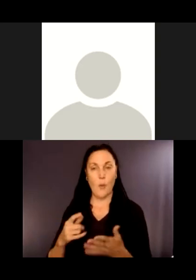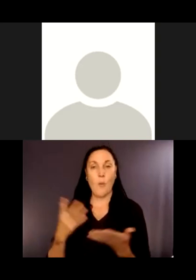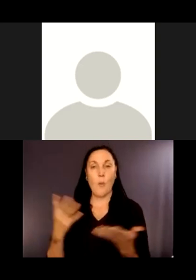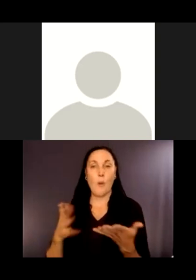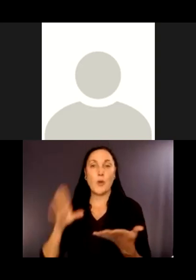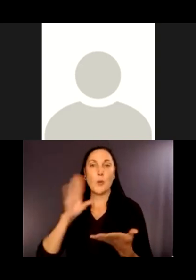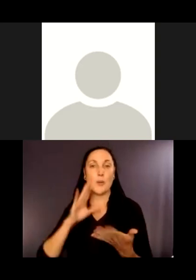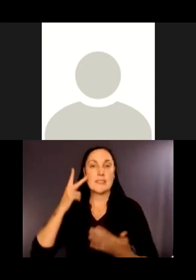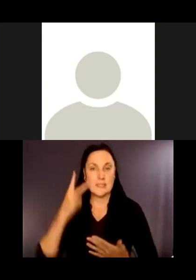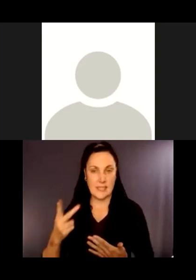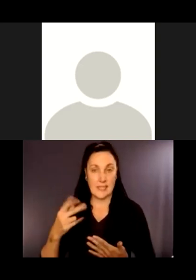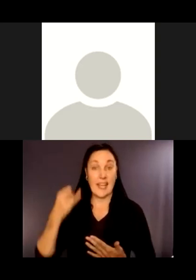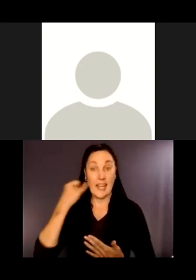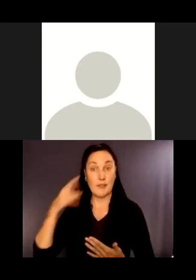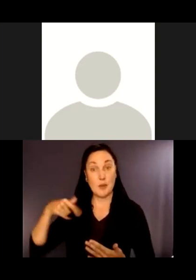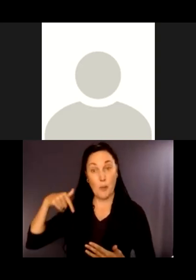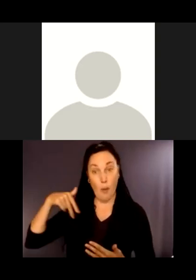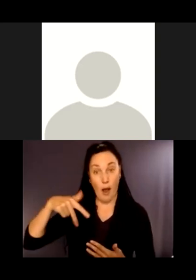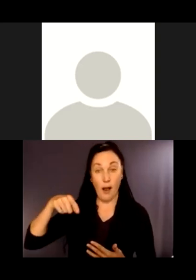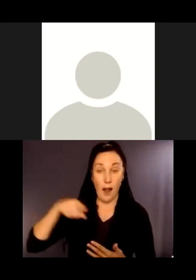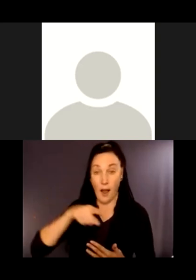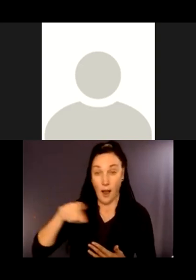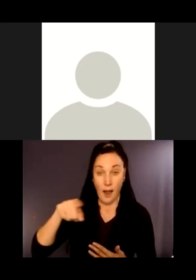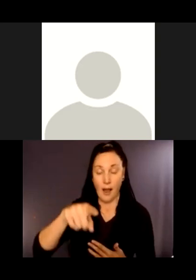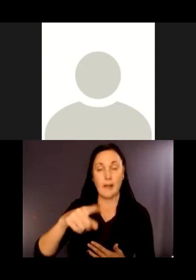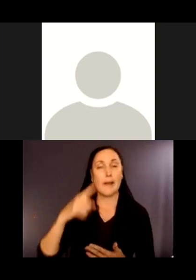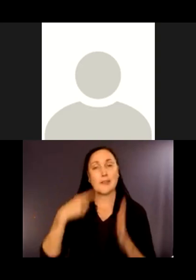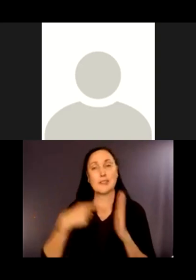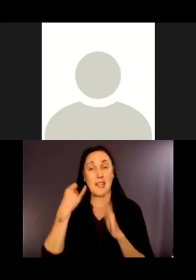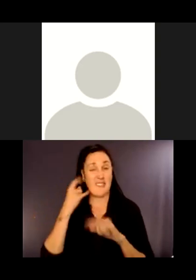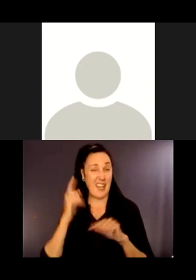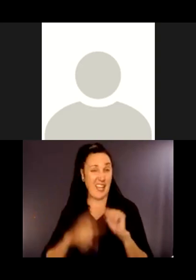So if I couldn't get very far and I wanted to know what was kind of further.